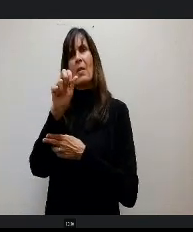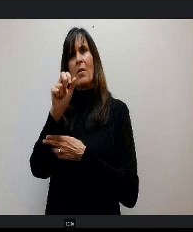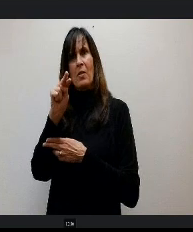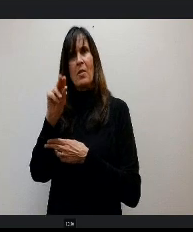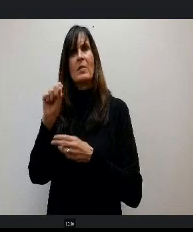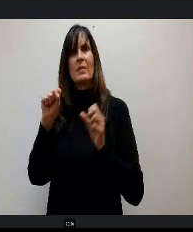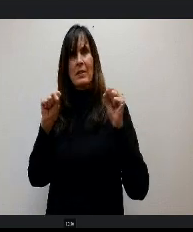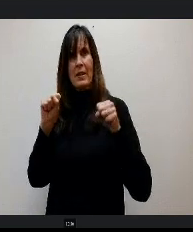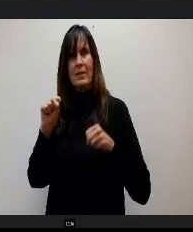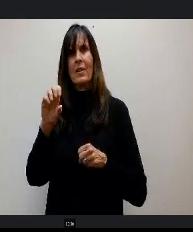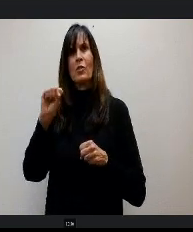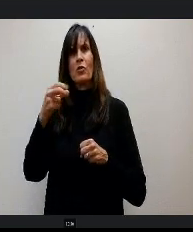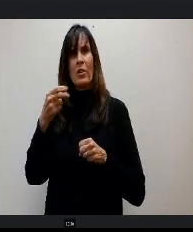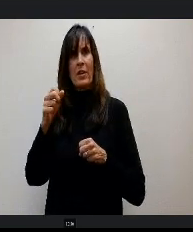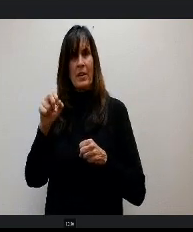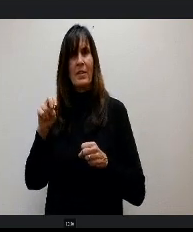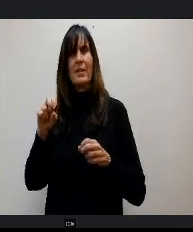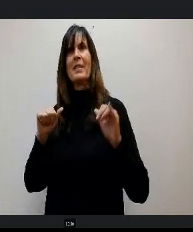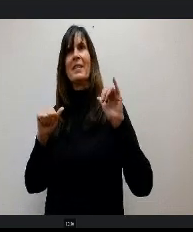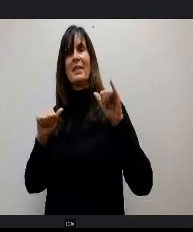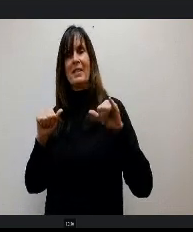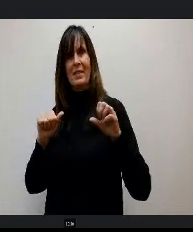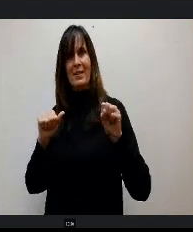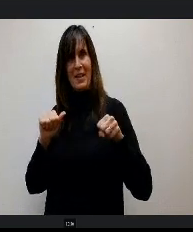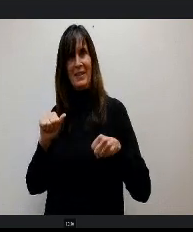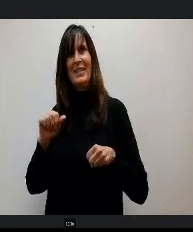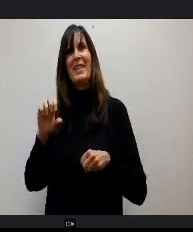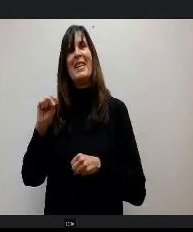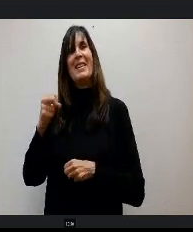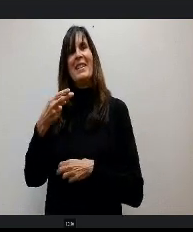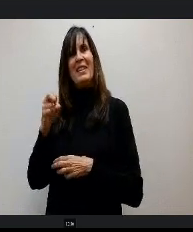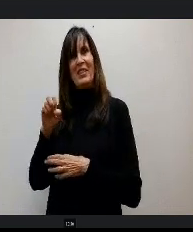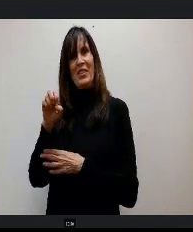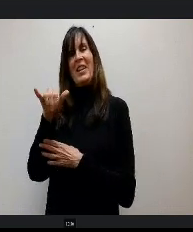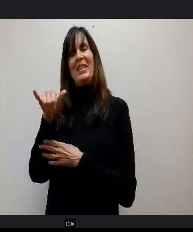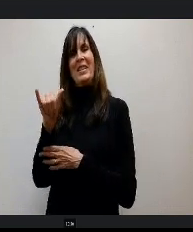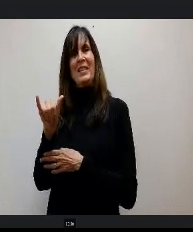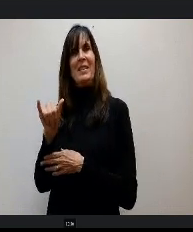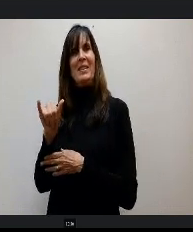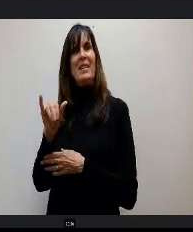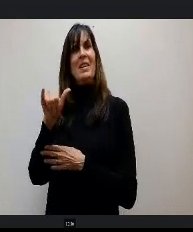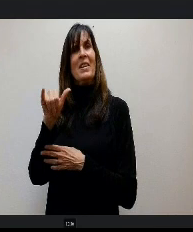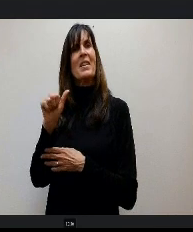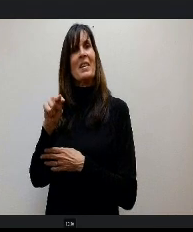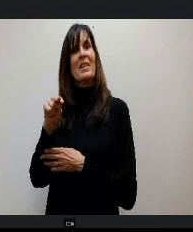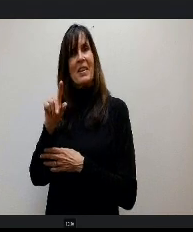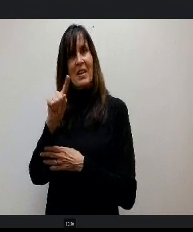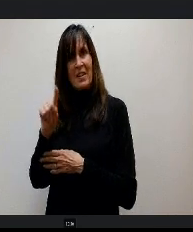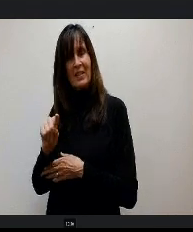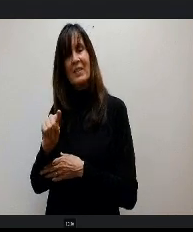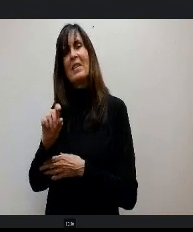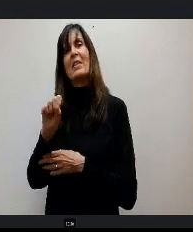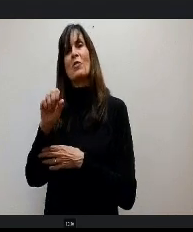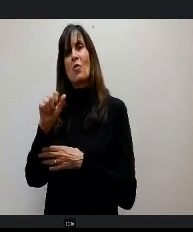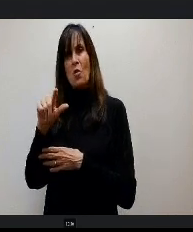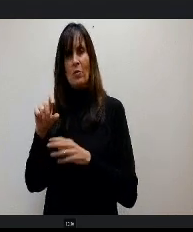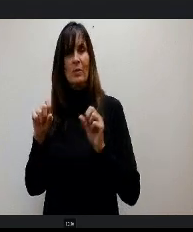Shandy aye, Mr. Wilburn aye. Mrs. Yanez, aye. Mr. Salt aye. And